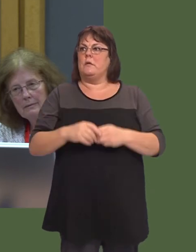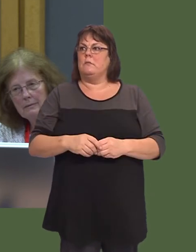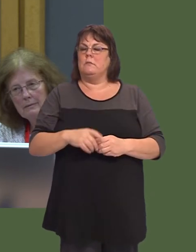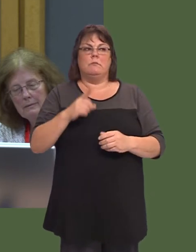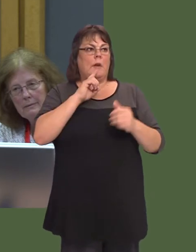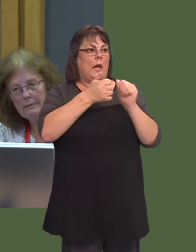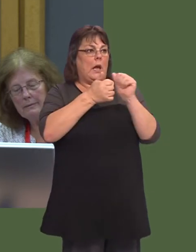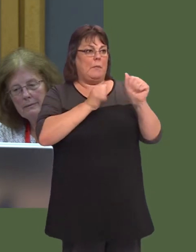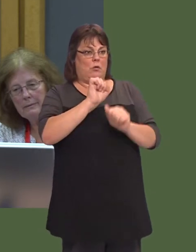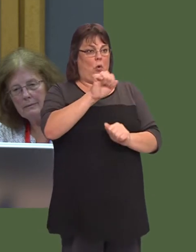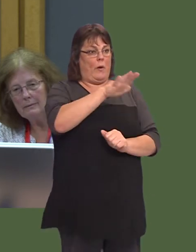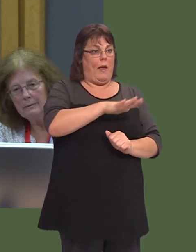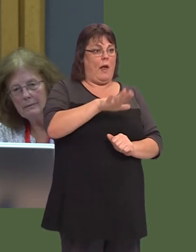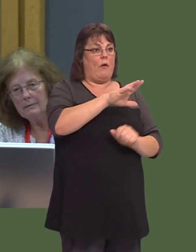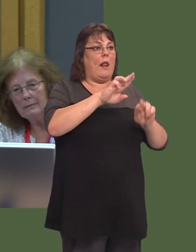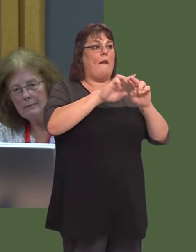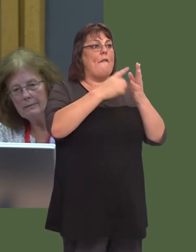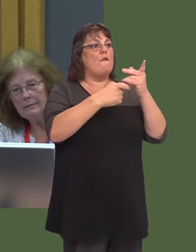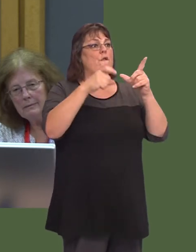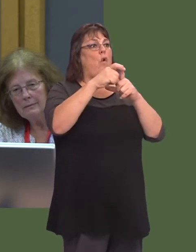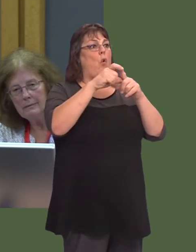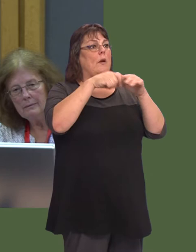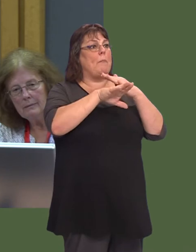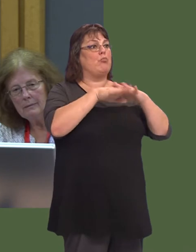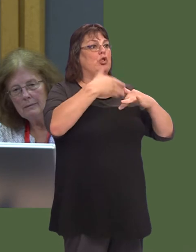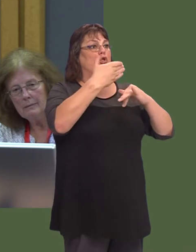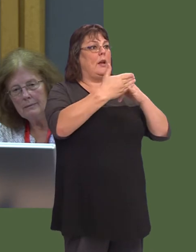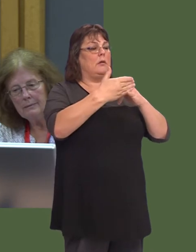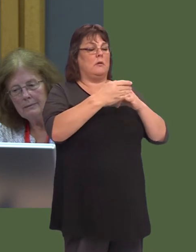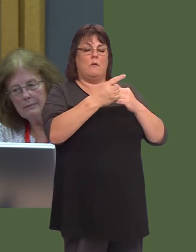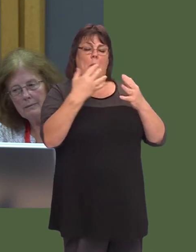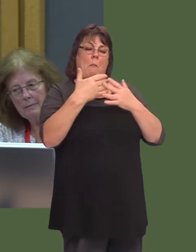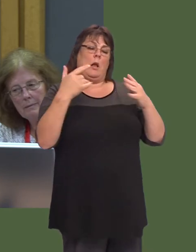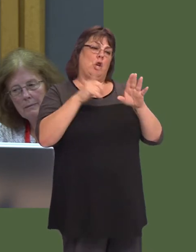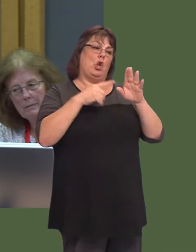Companies in your own constituency, First Minister, such as Ford in Bridgend, who, over